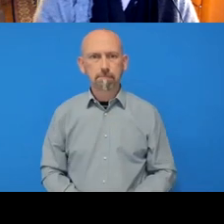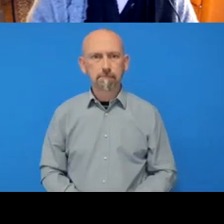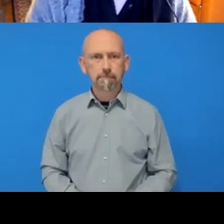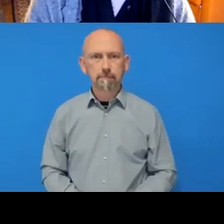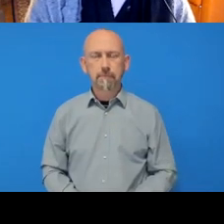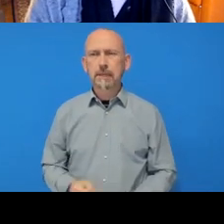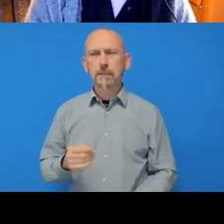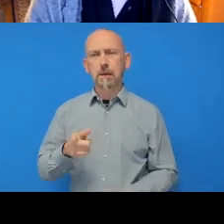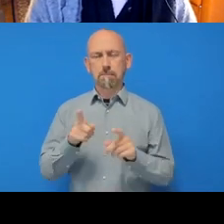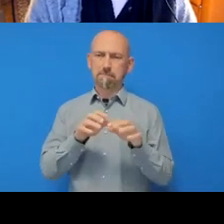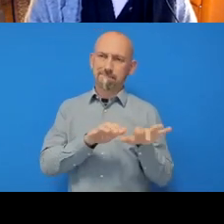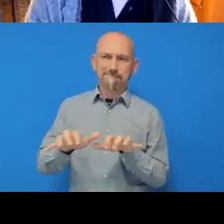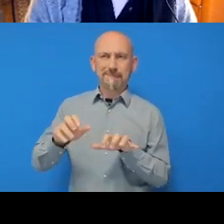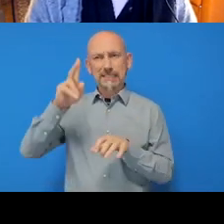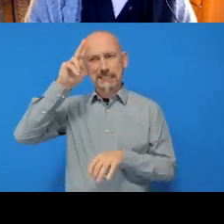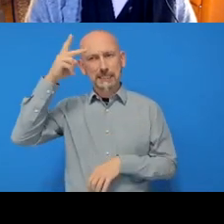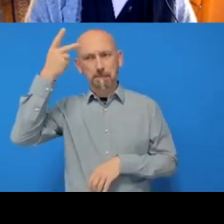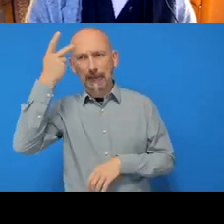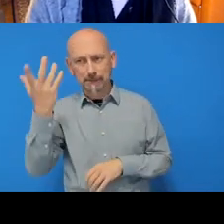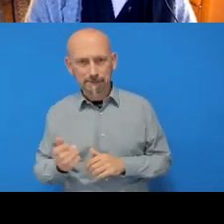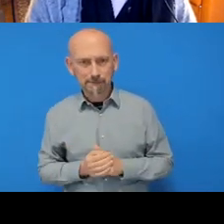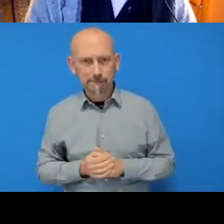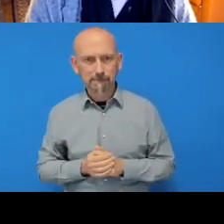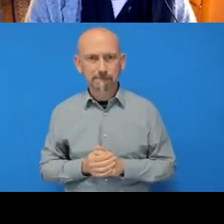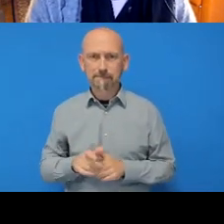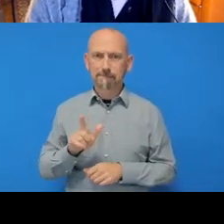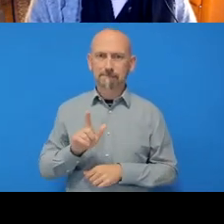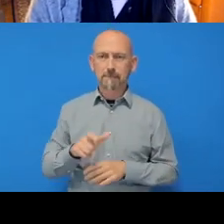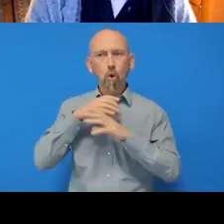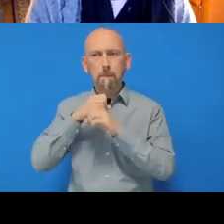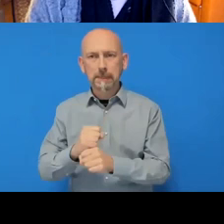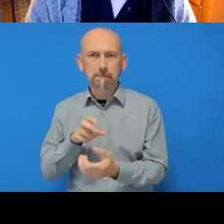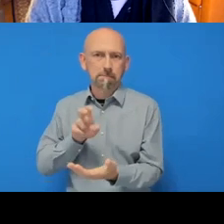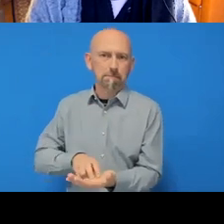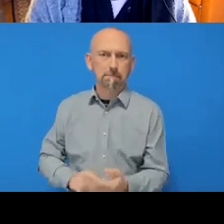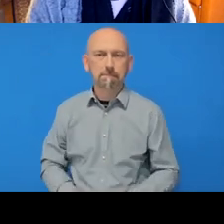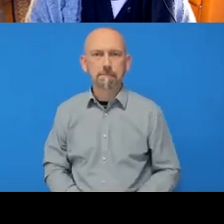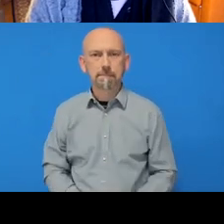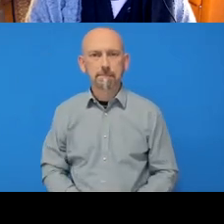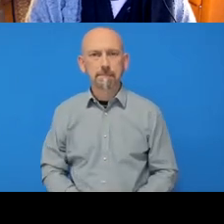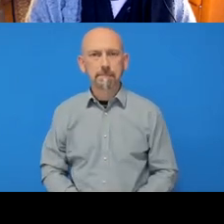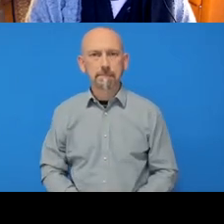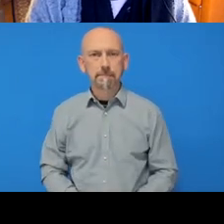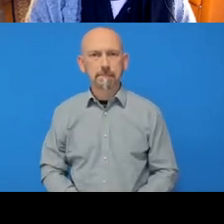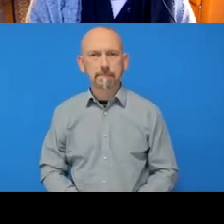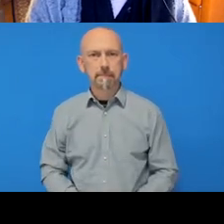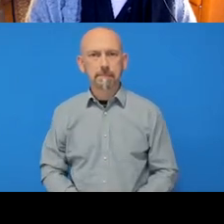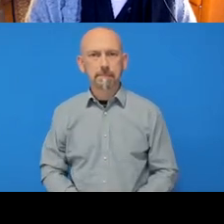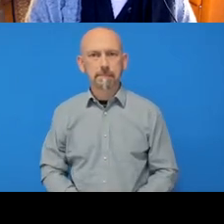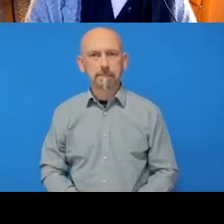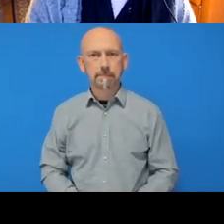as my commit message and then I click ‘Commit’.